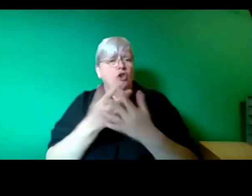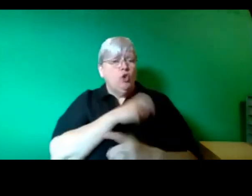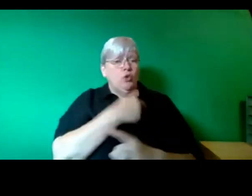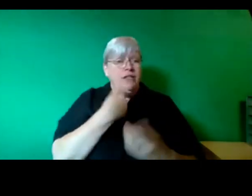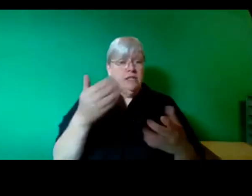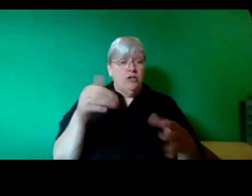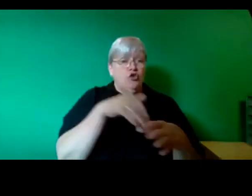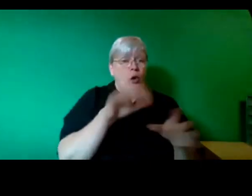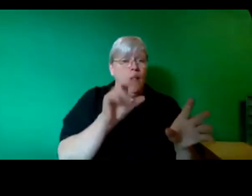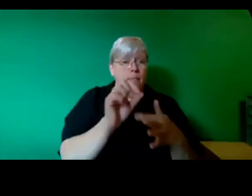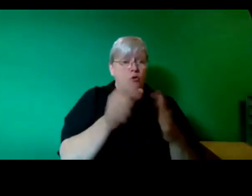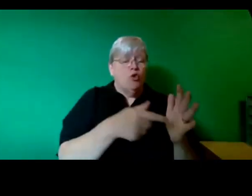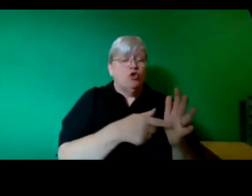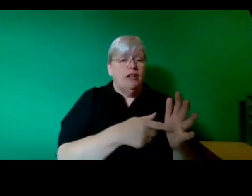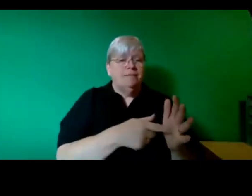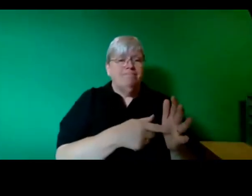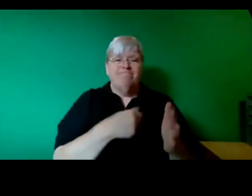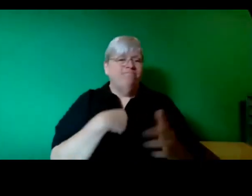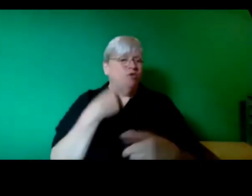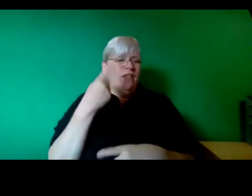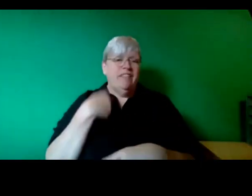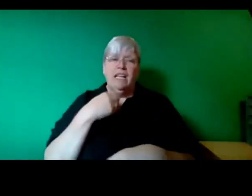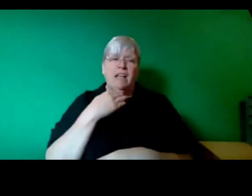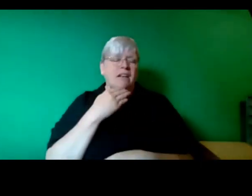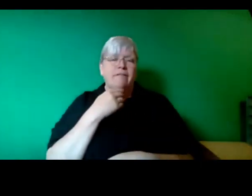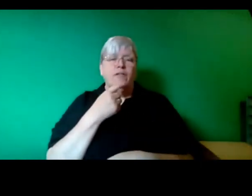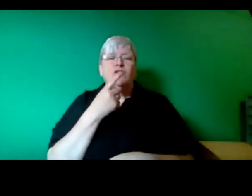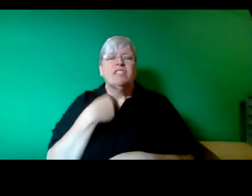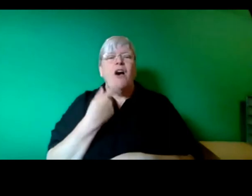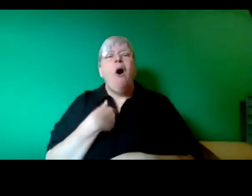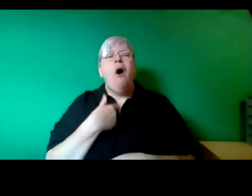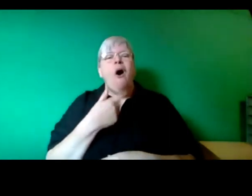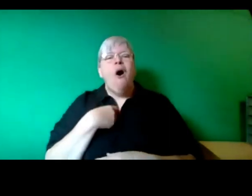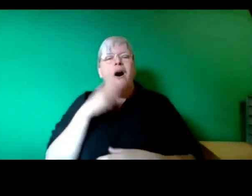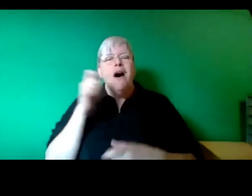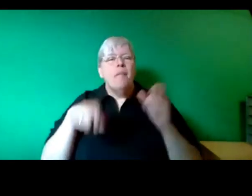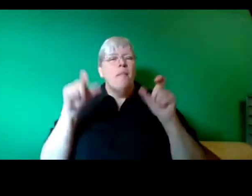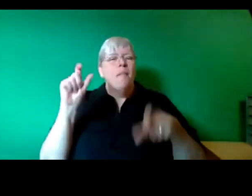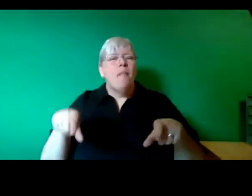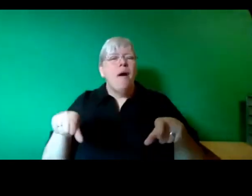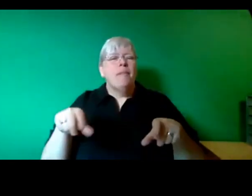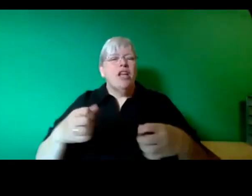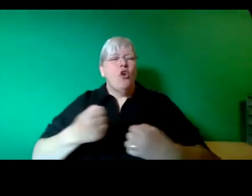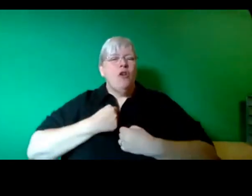We don't think it's enough to say public ownership is better than private ownership, we have to show